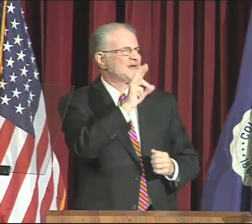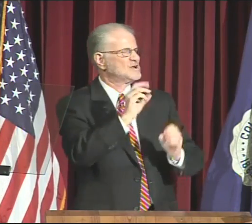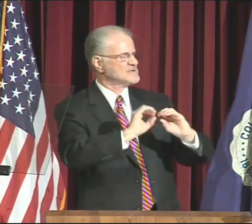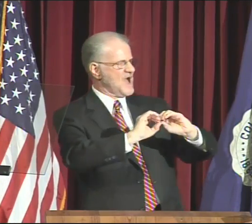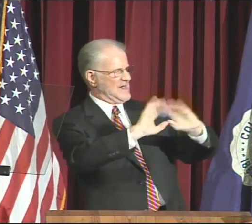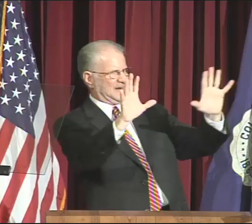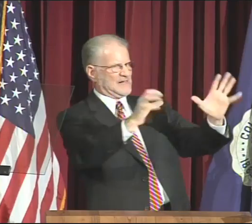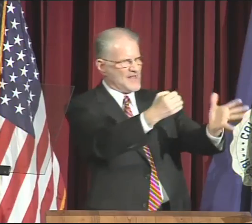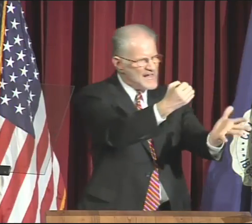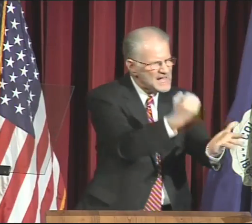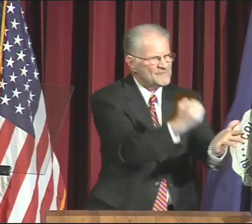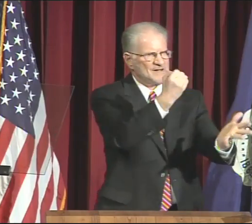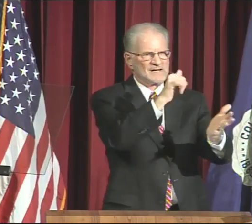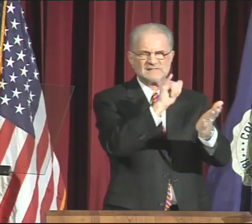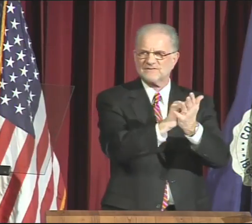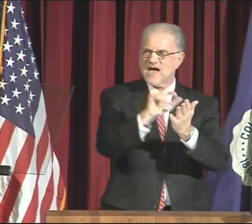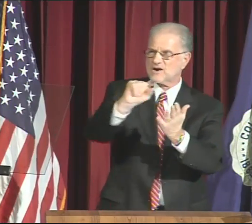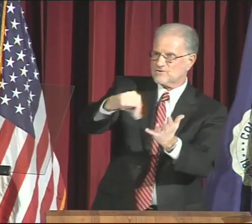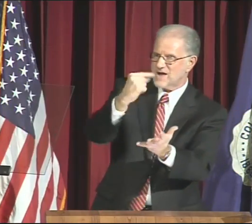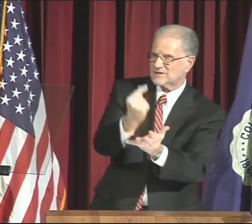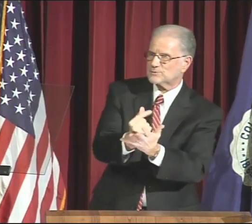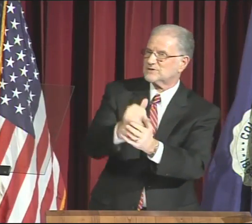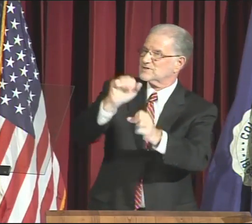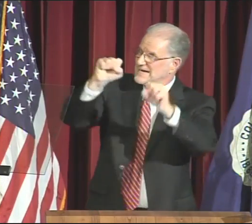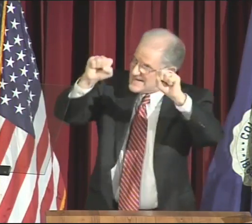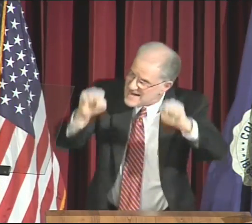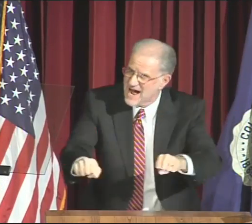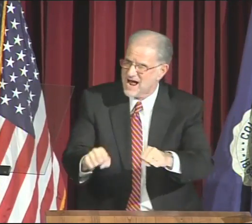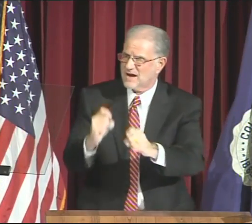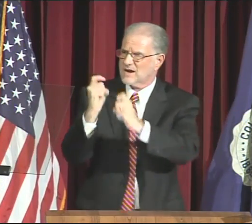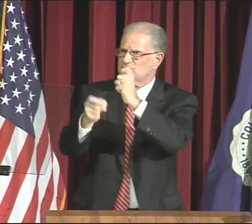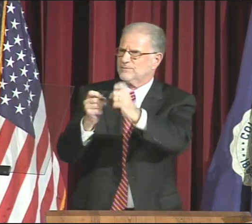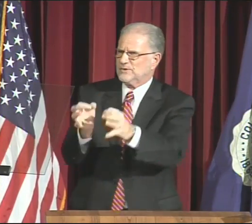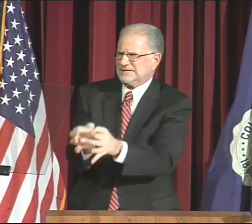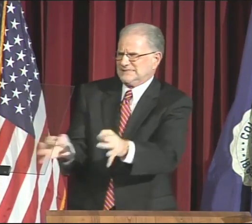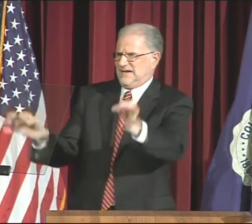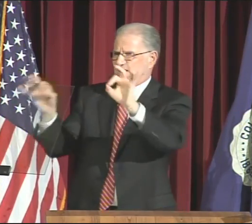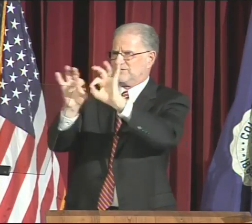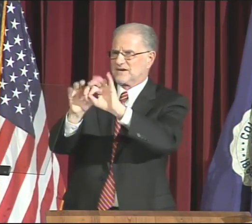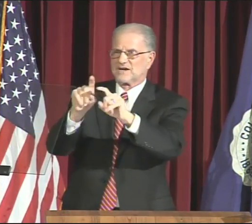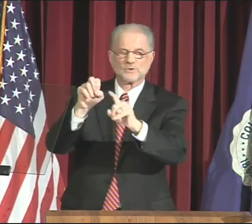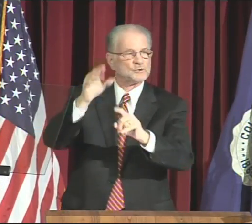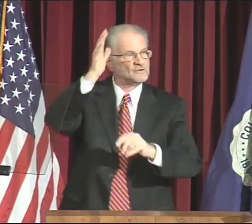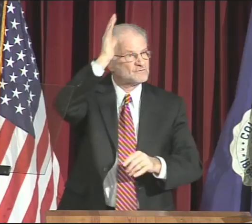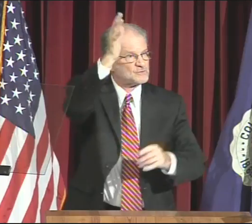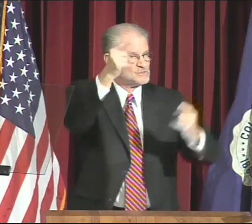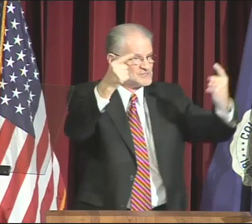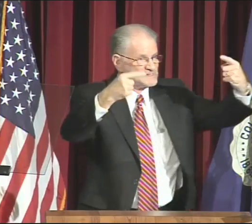Because there is clear evidence that graduation can contribute